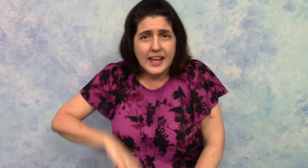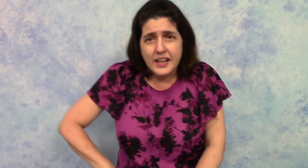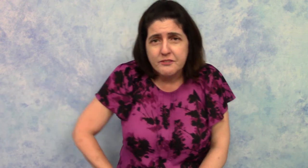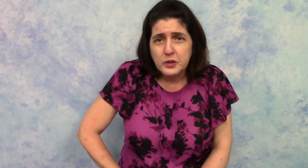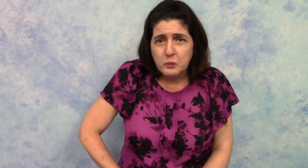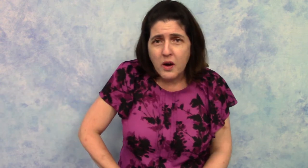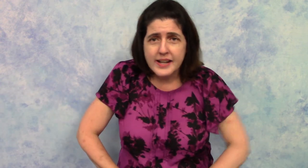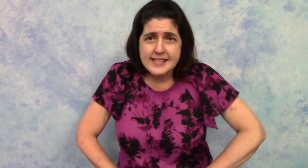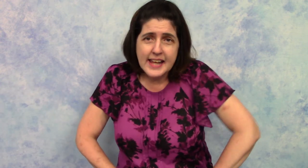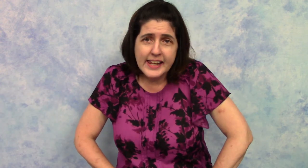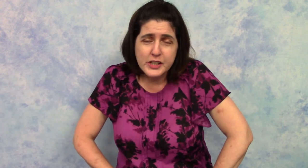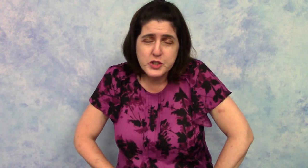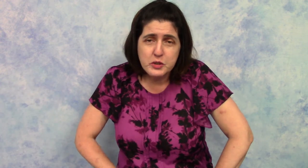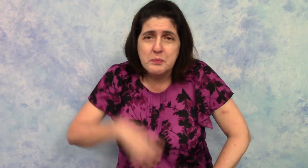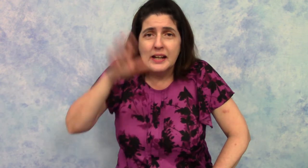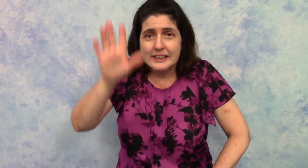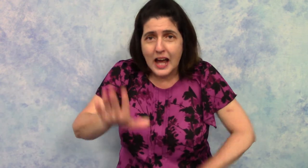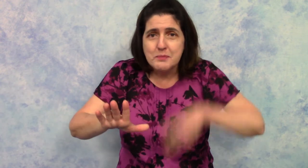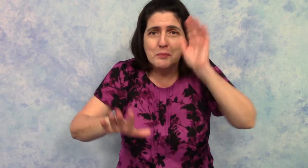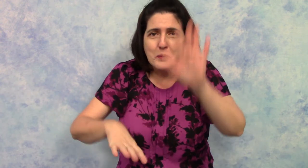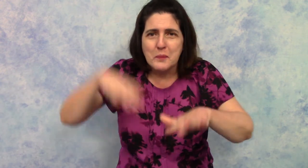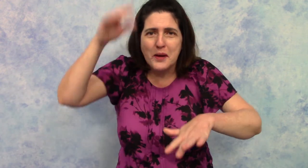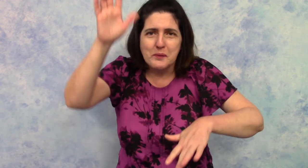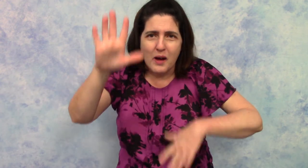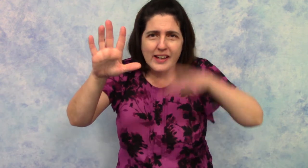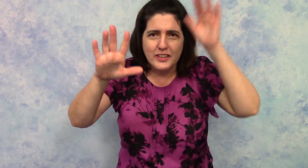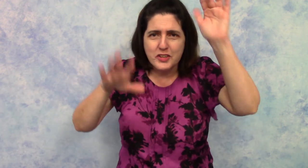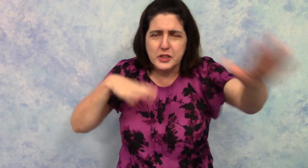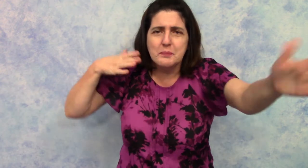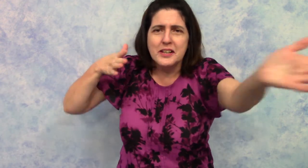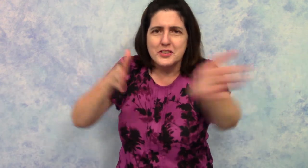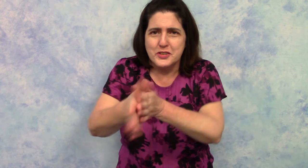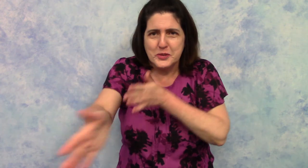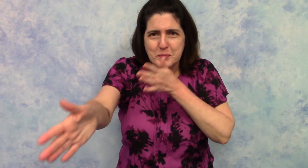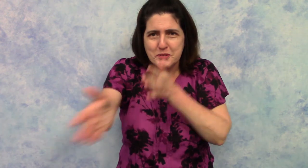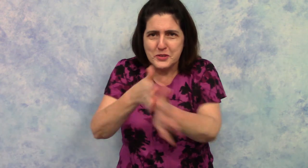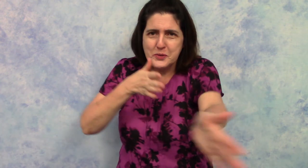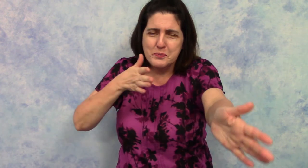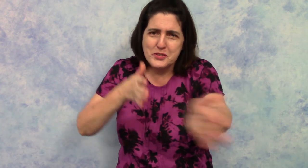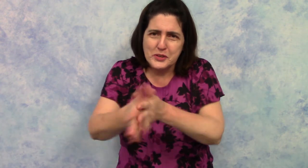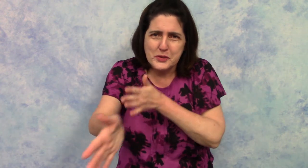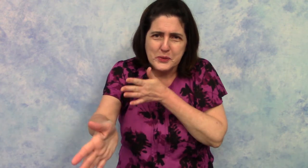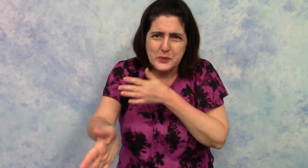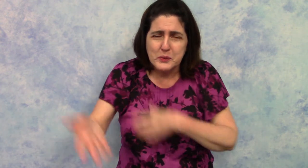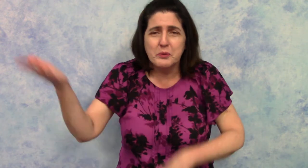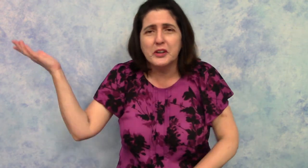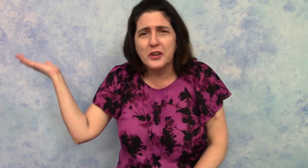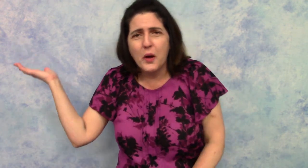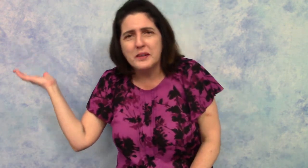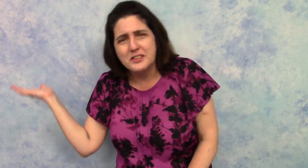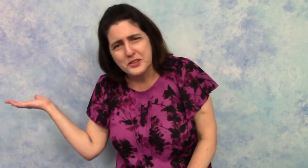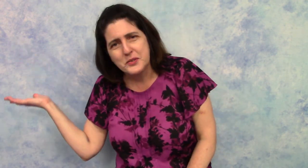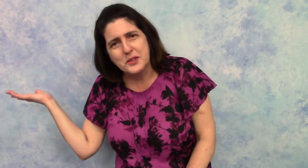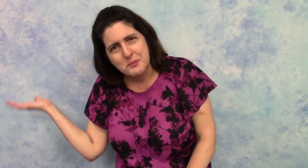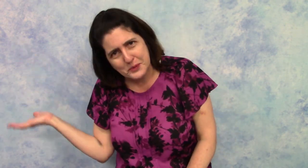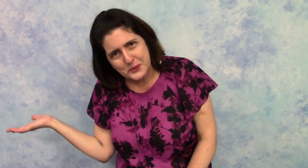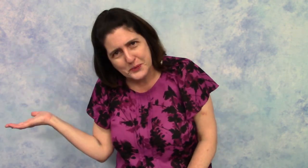If you want to take a trip climb aboard my rocket ship. Zoom zoom zoom we're going to the moon.